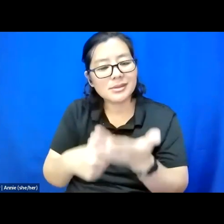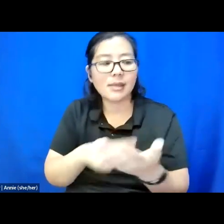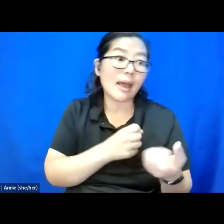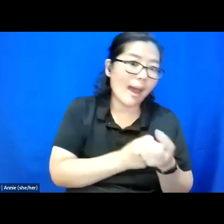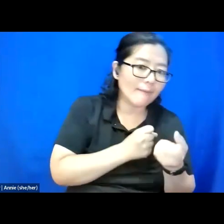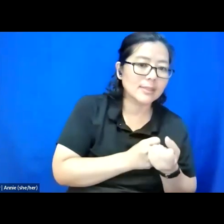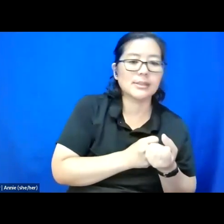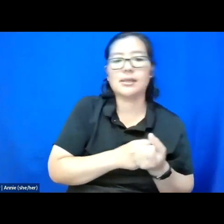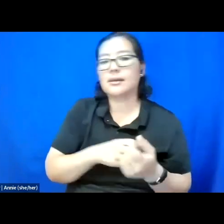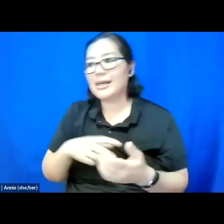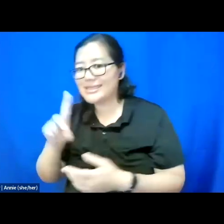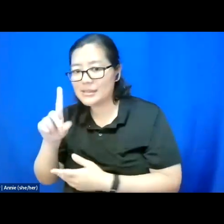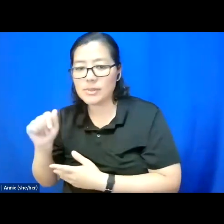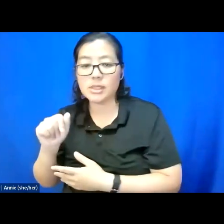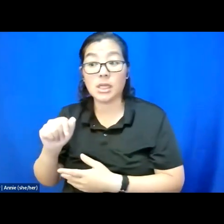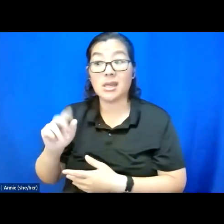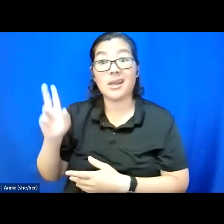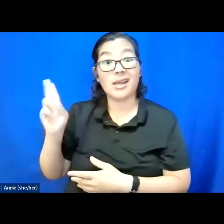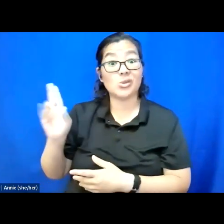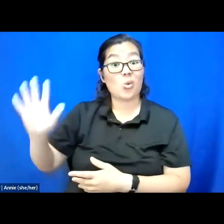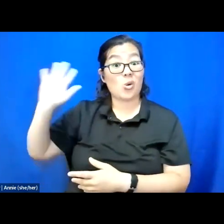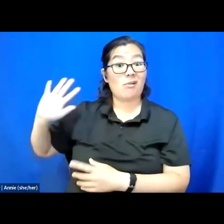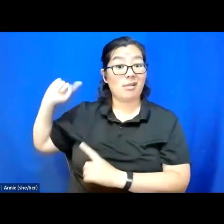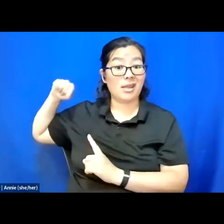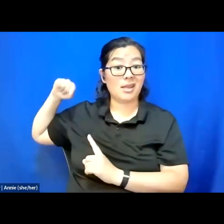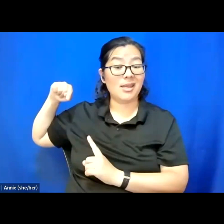we know that historically it has been seen as mainly a white issue,